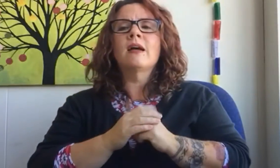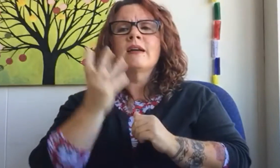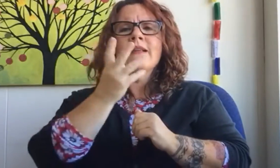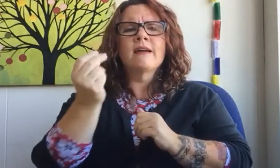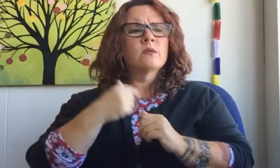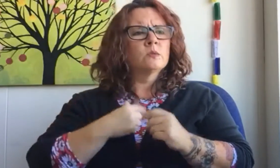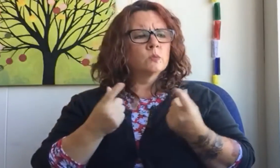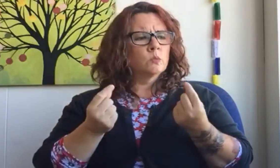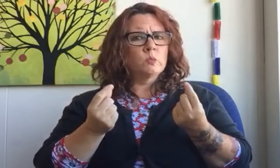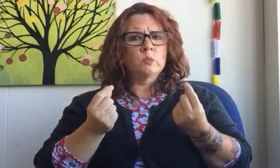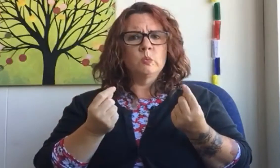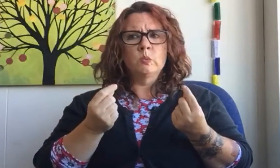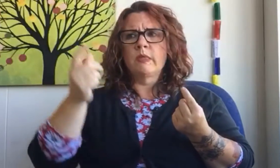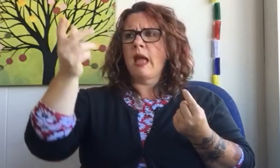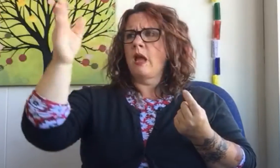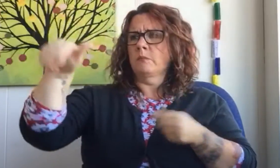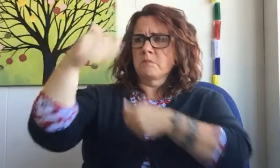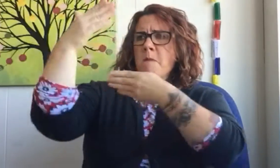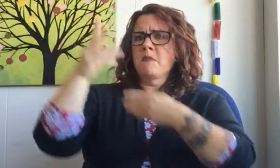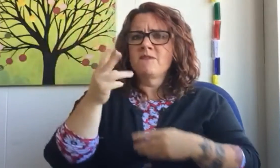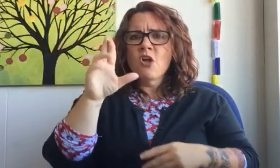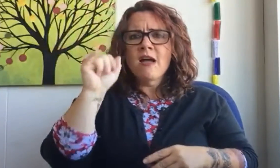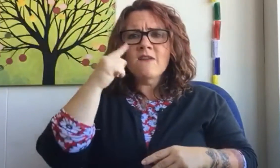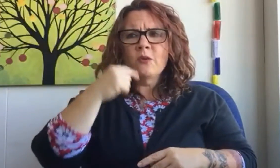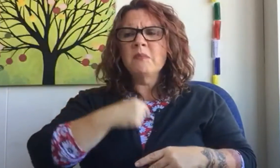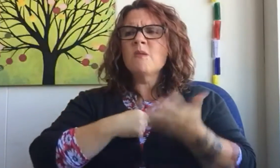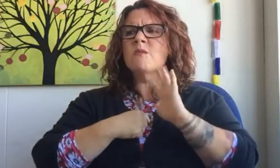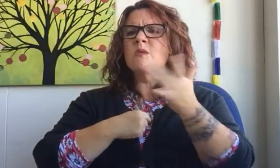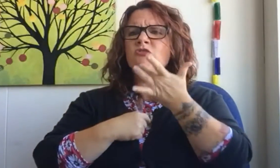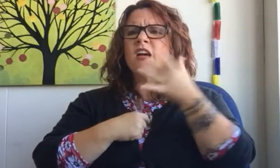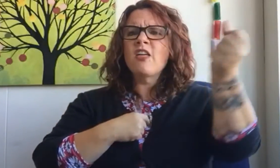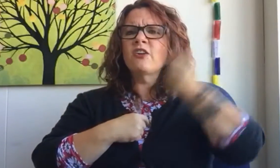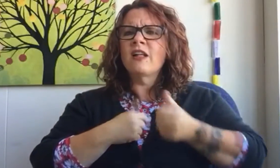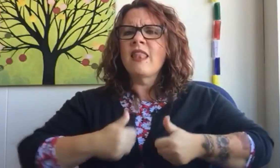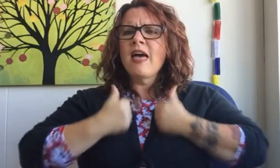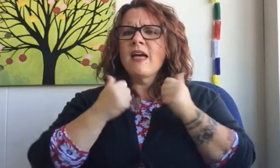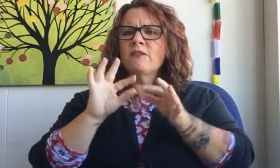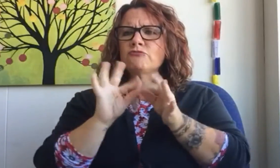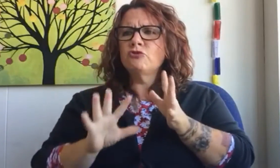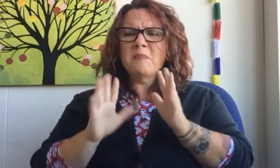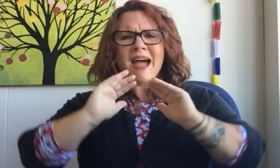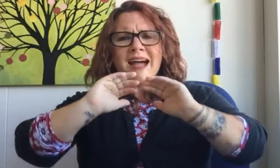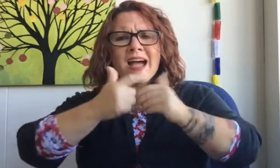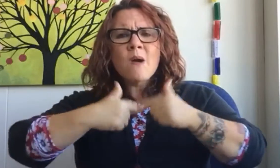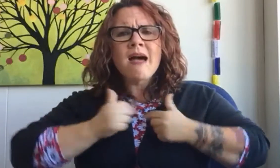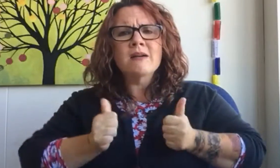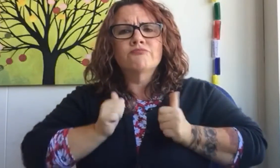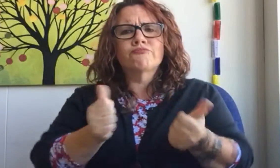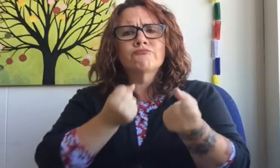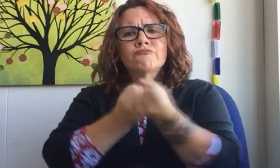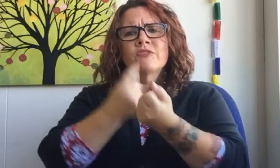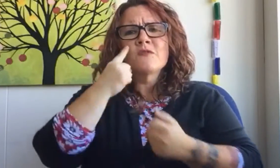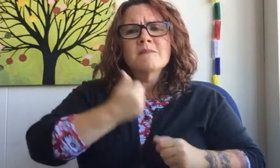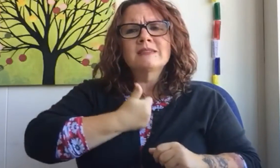How do I advocate for myself if they bring out VRI and I want a live interpreter?